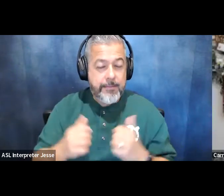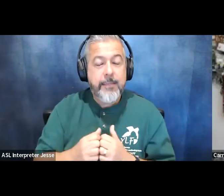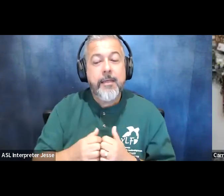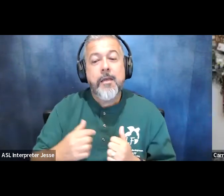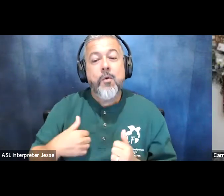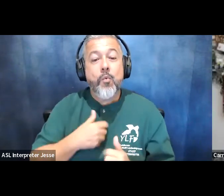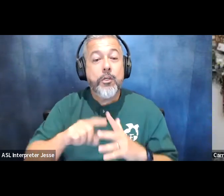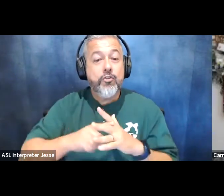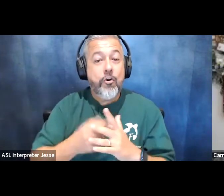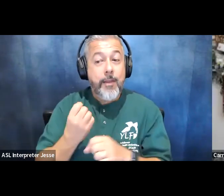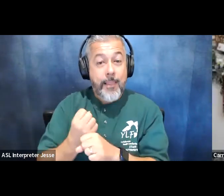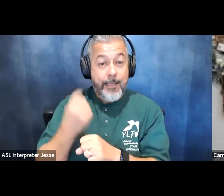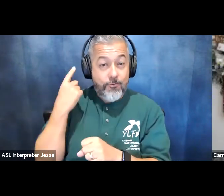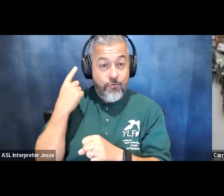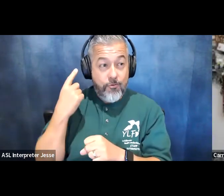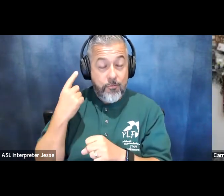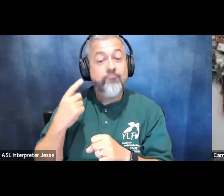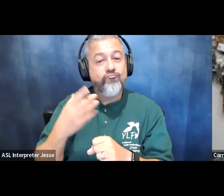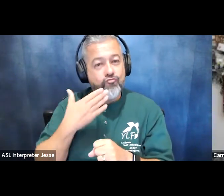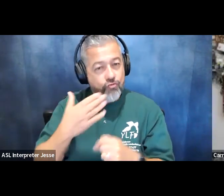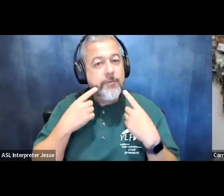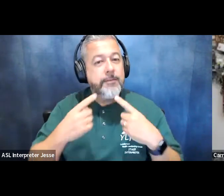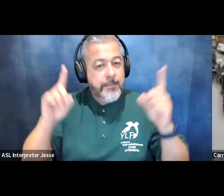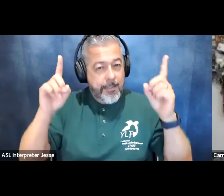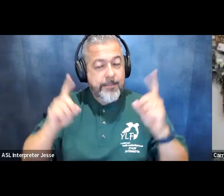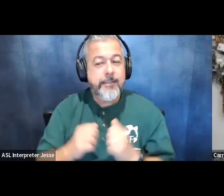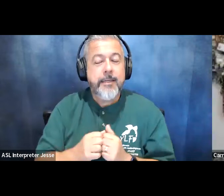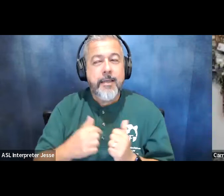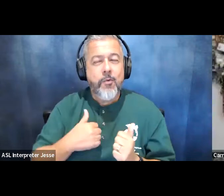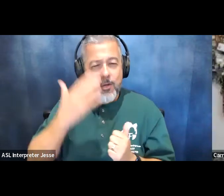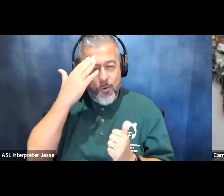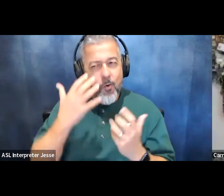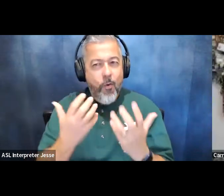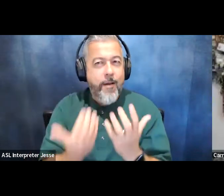last year and it was definitely a great success and so we knew that we wanted to do it again and